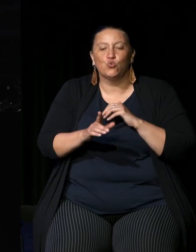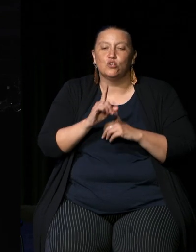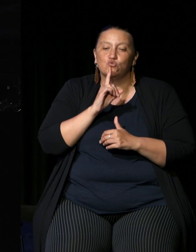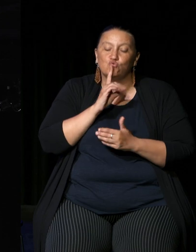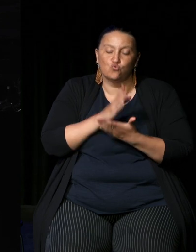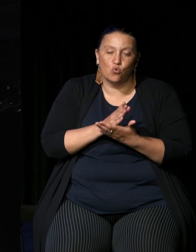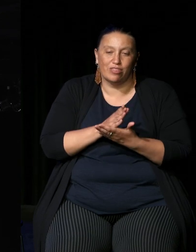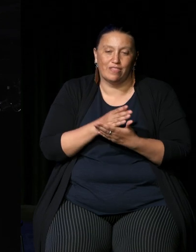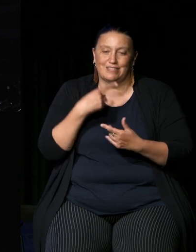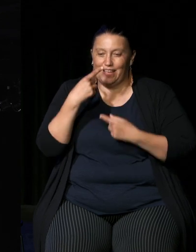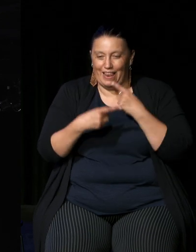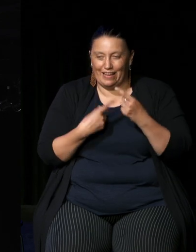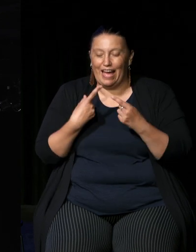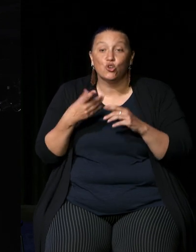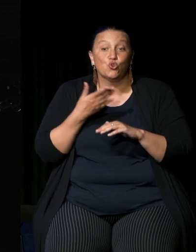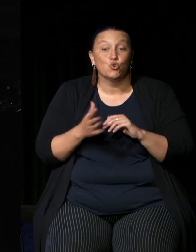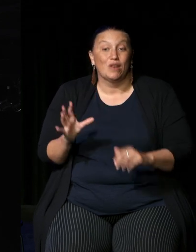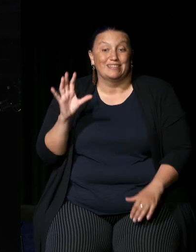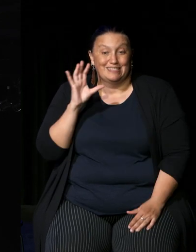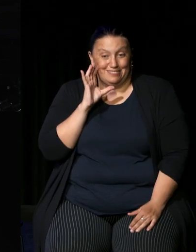and a new listening Susan,